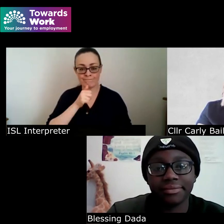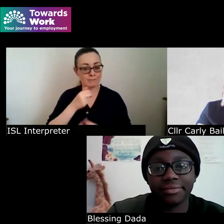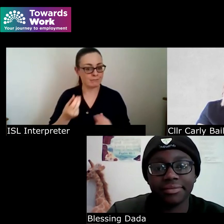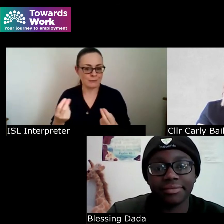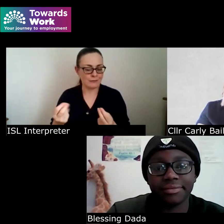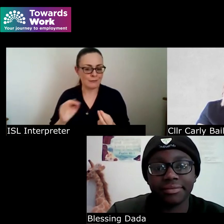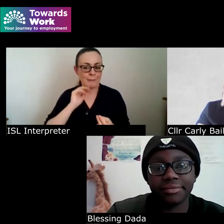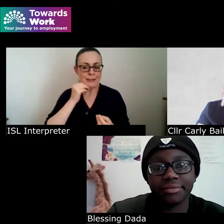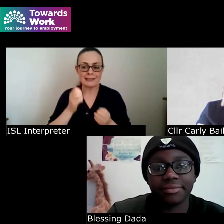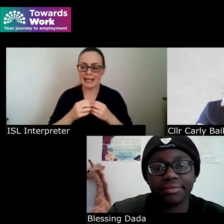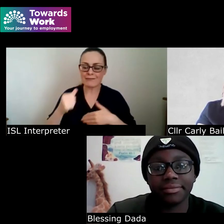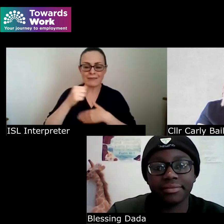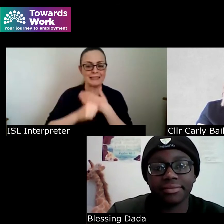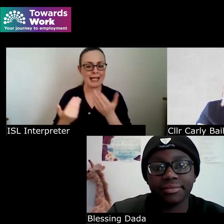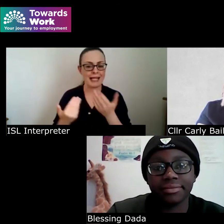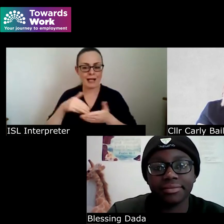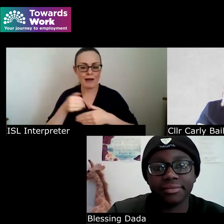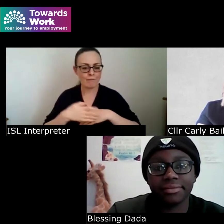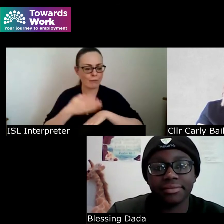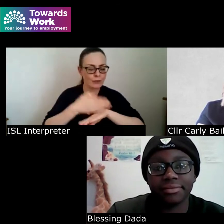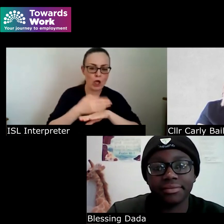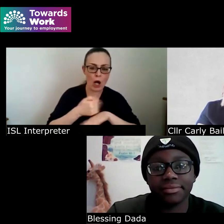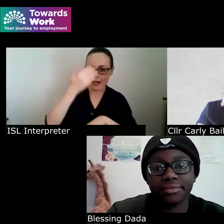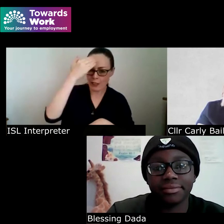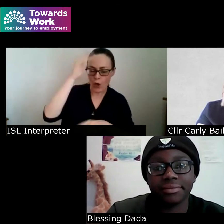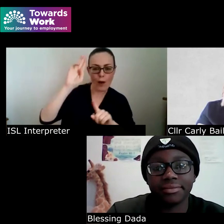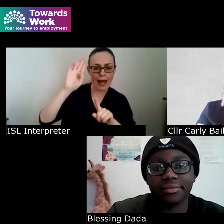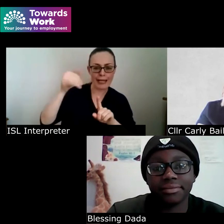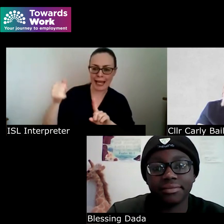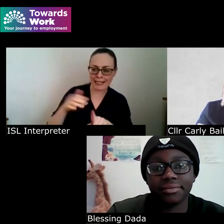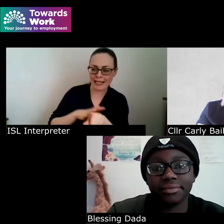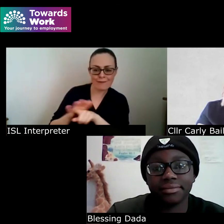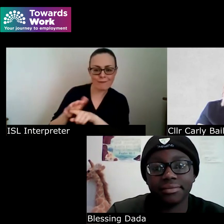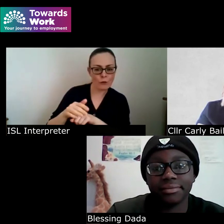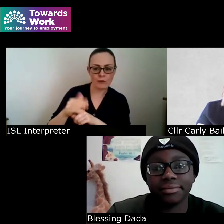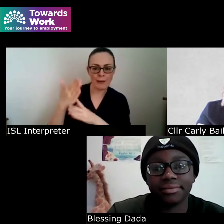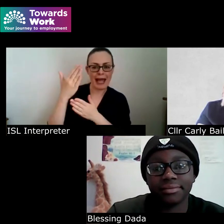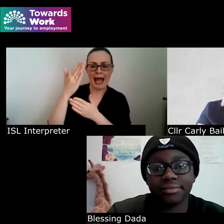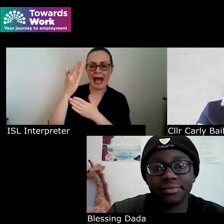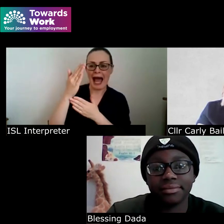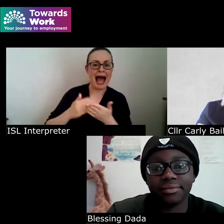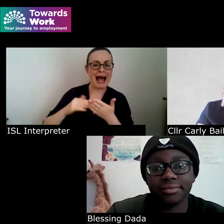the potential to impact more than half a billion people you know that's the drive imagine getting